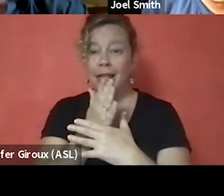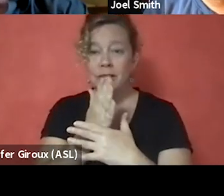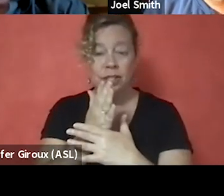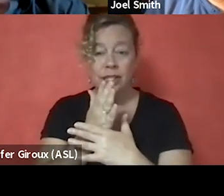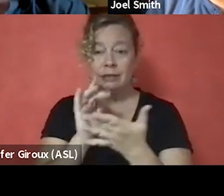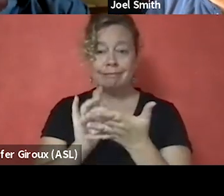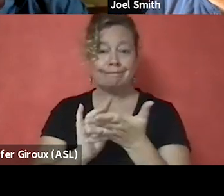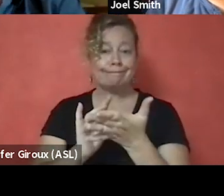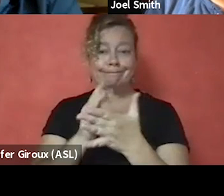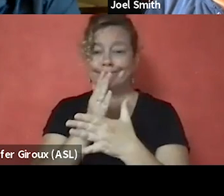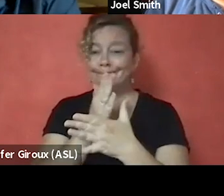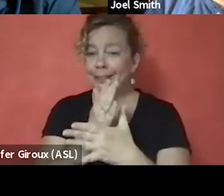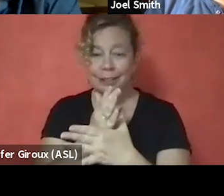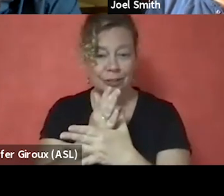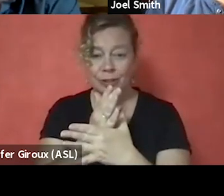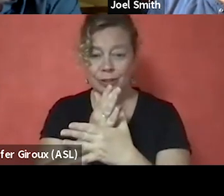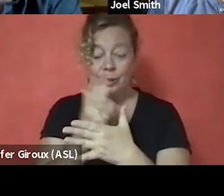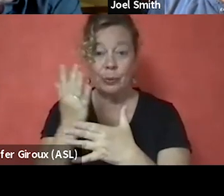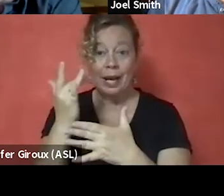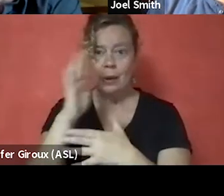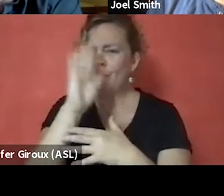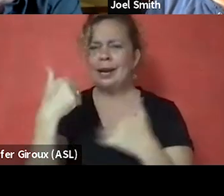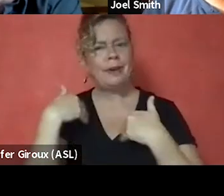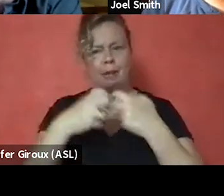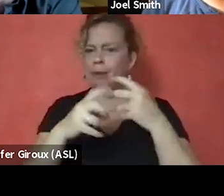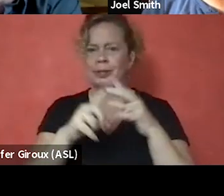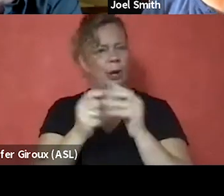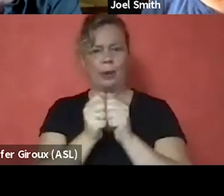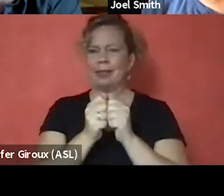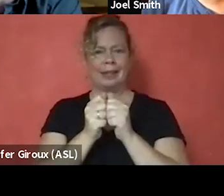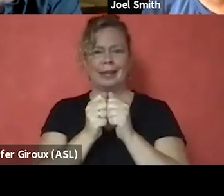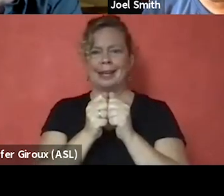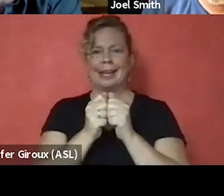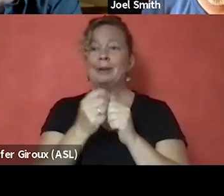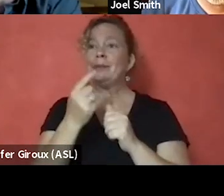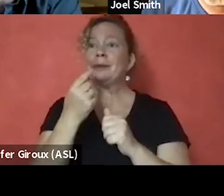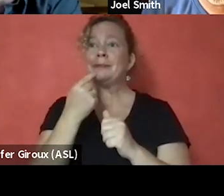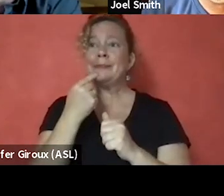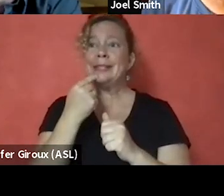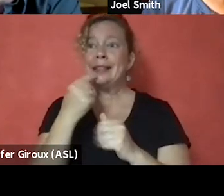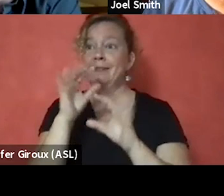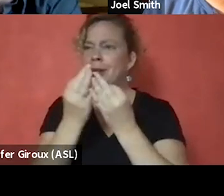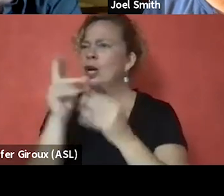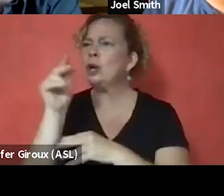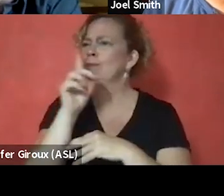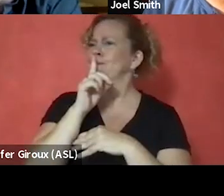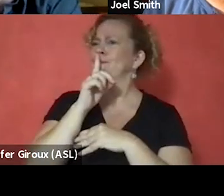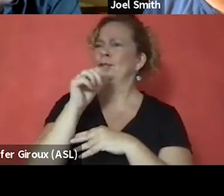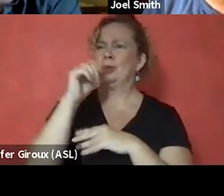and probably because we never had that problem to start out with. It was not even mentioned in the family. You don't go to the mental health people. Are you crazy?